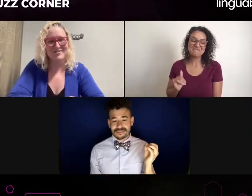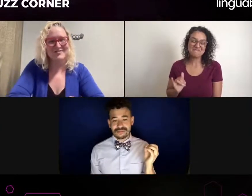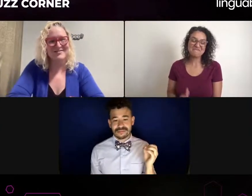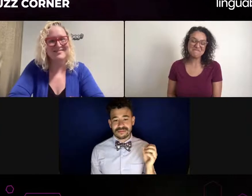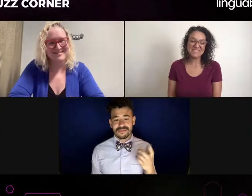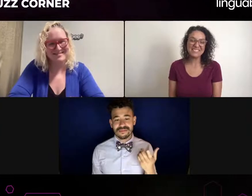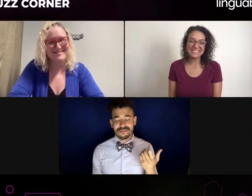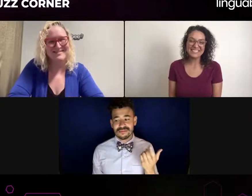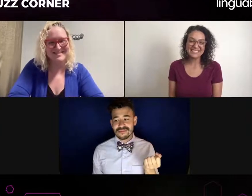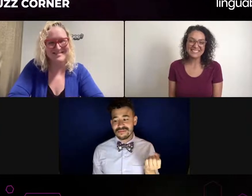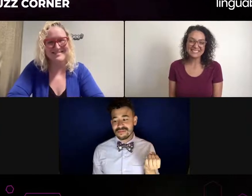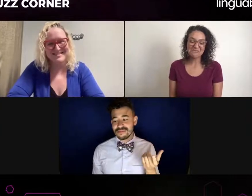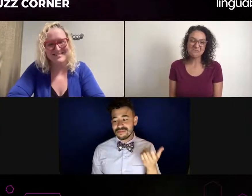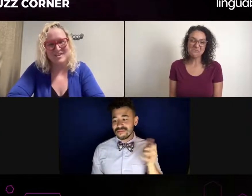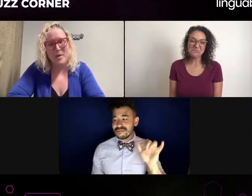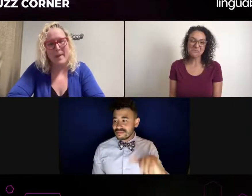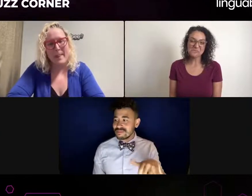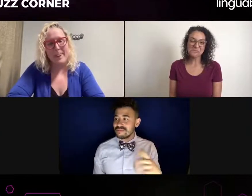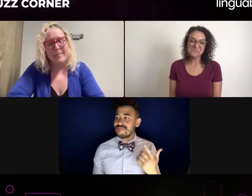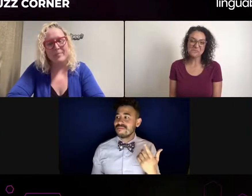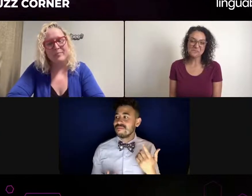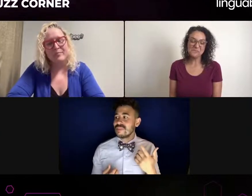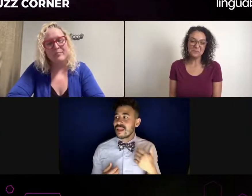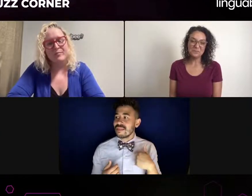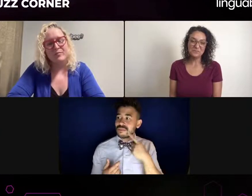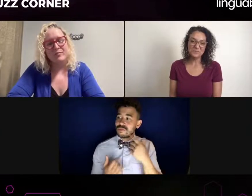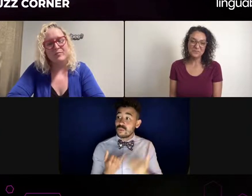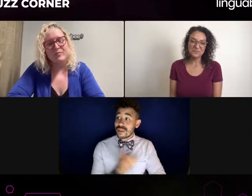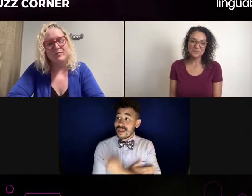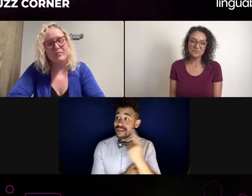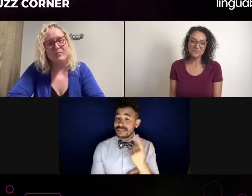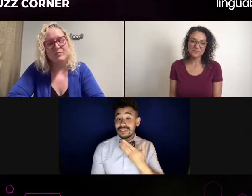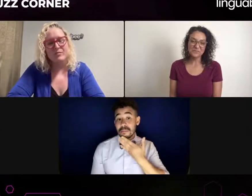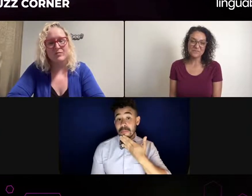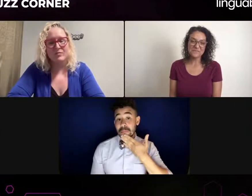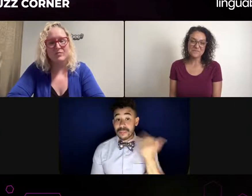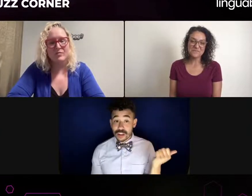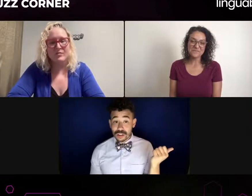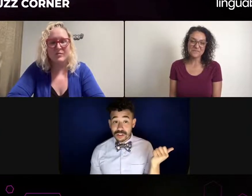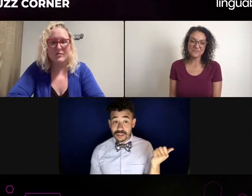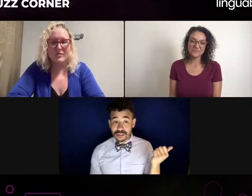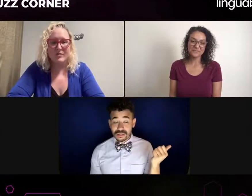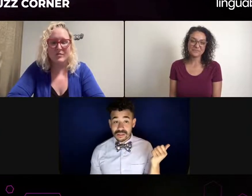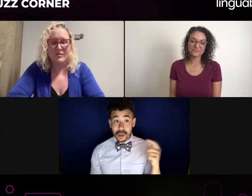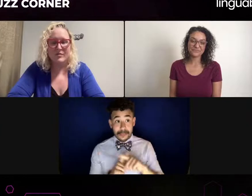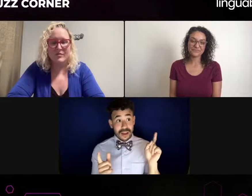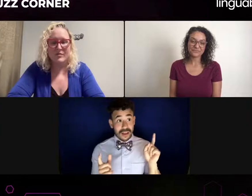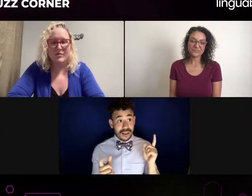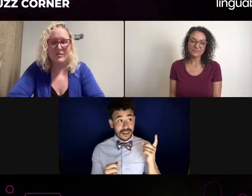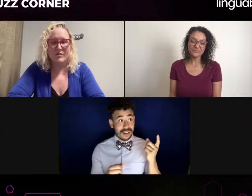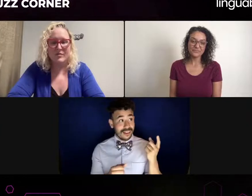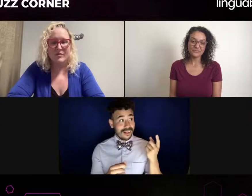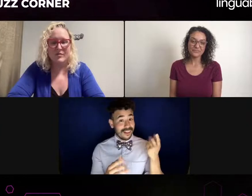If I book an audition, I'll reach out to my preferred interpreter. And then we'll go over it a little bit. I'll practice with them.